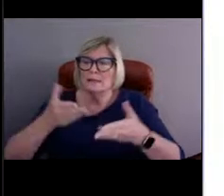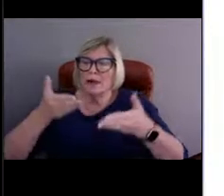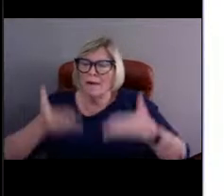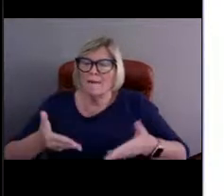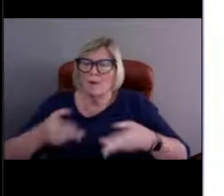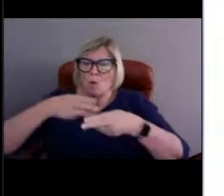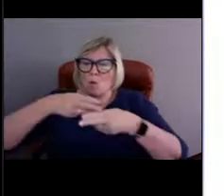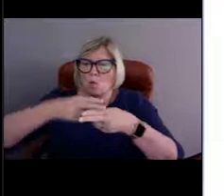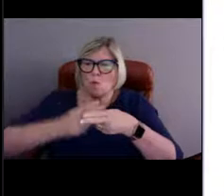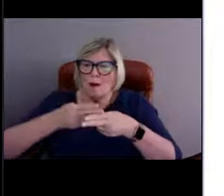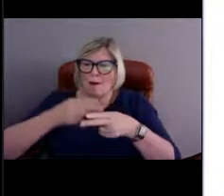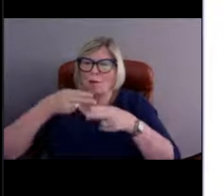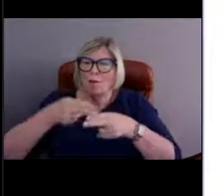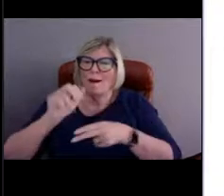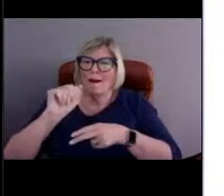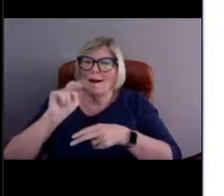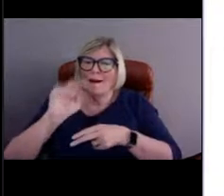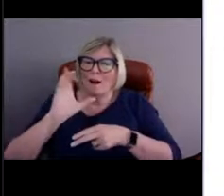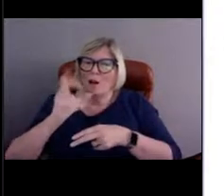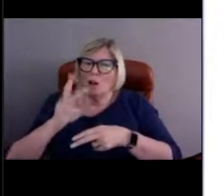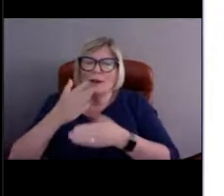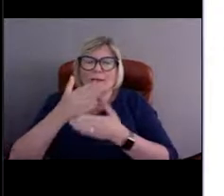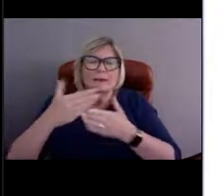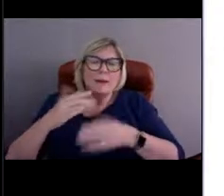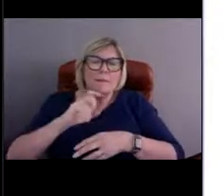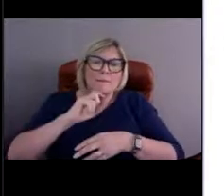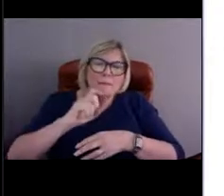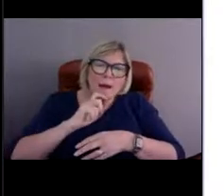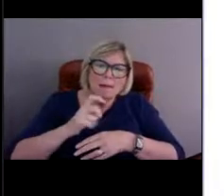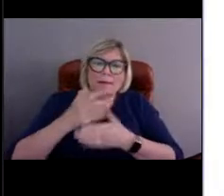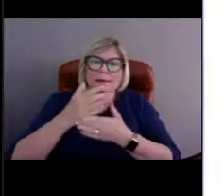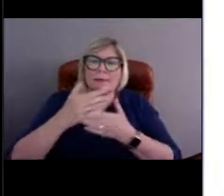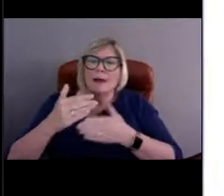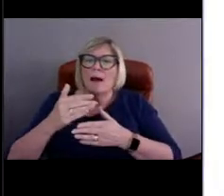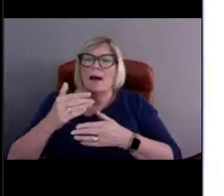And some are metal, some are concrete. It depends on which buoy.